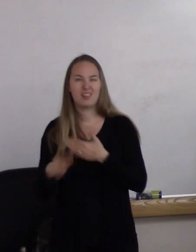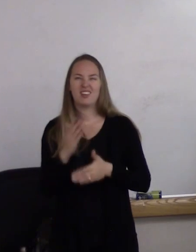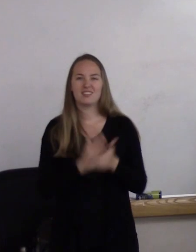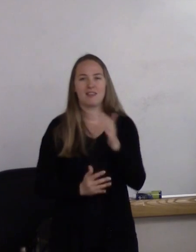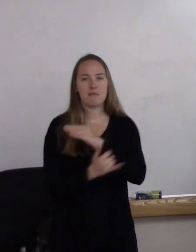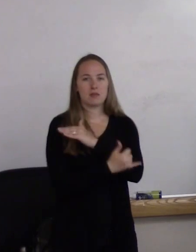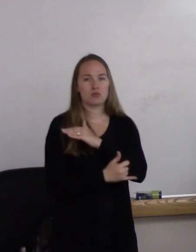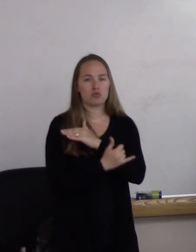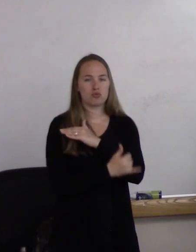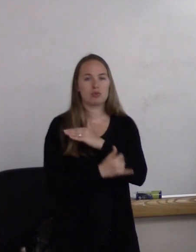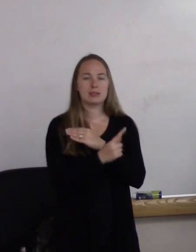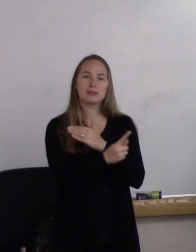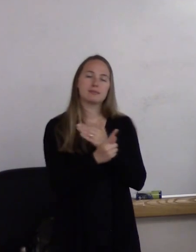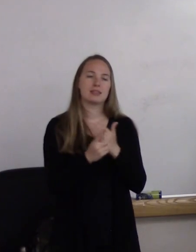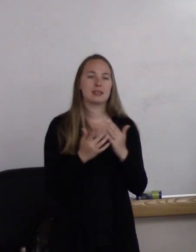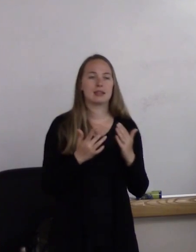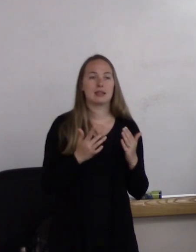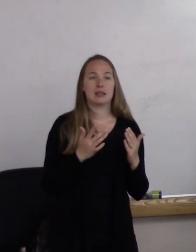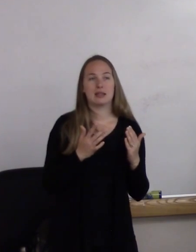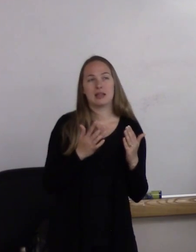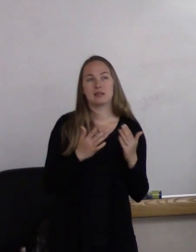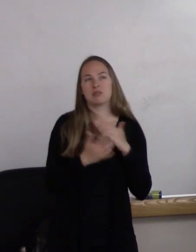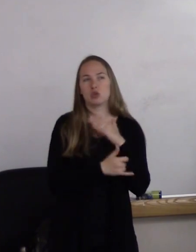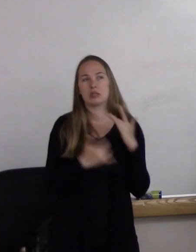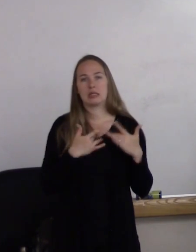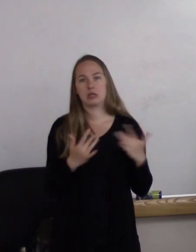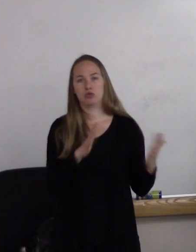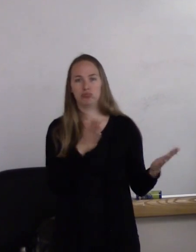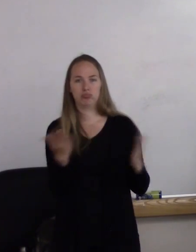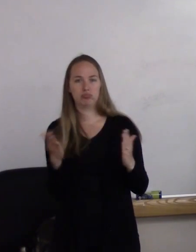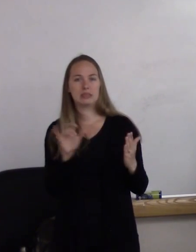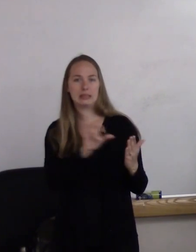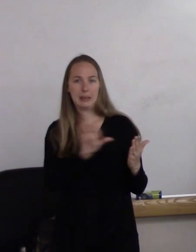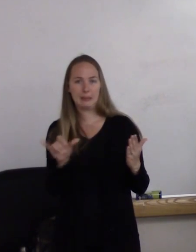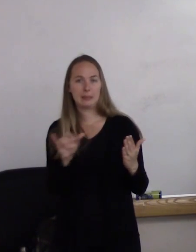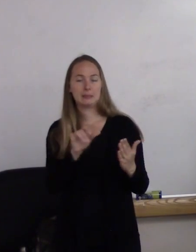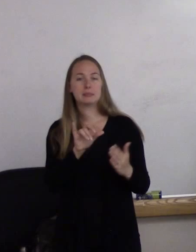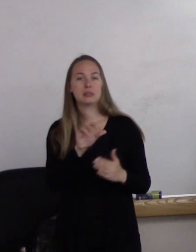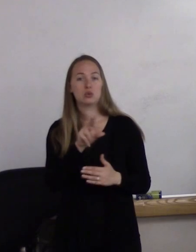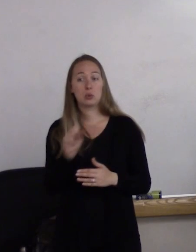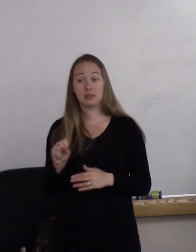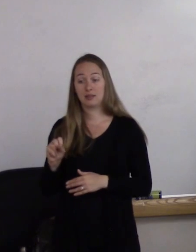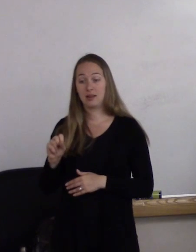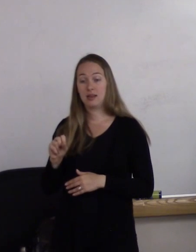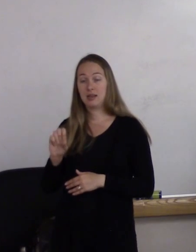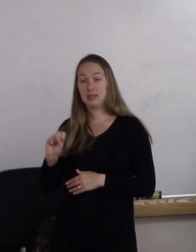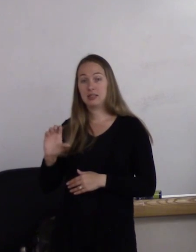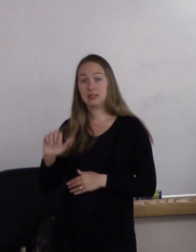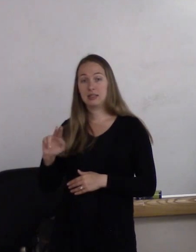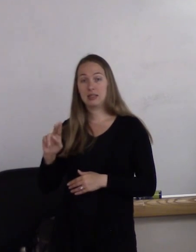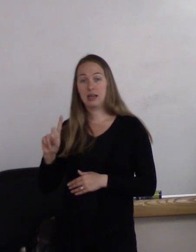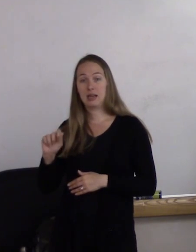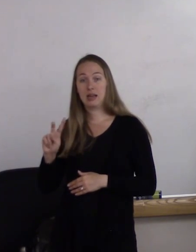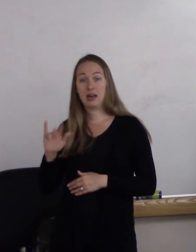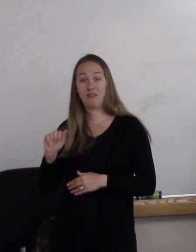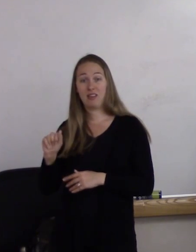that mirror our own-- in Scandinavia that actually have eliminated gender on a birth certificate altogether.